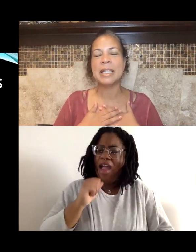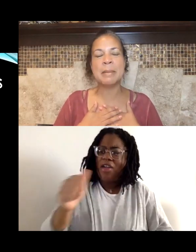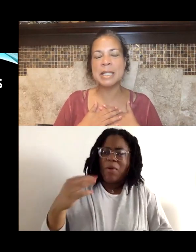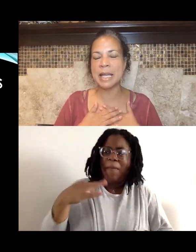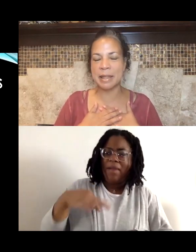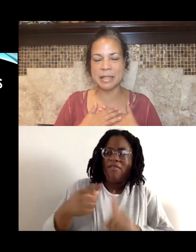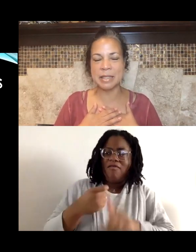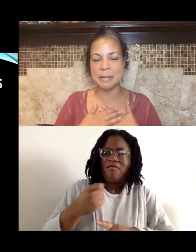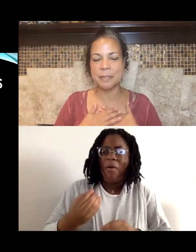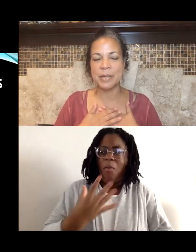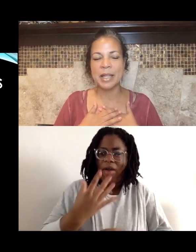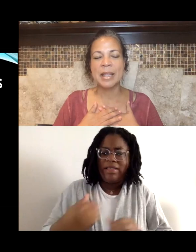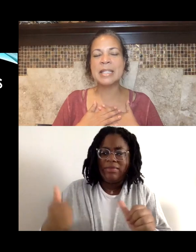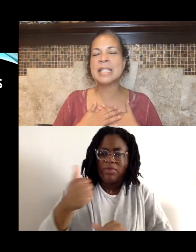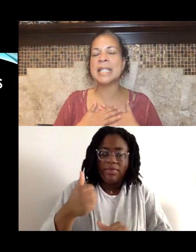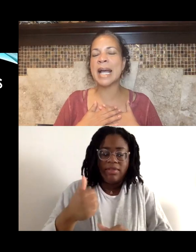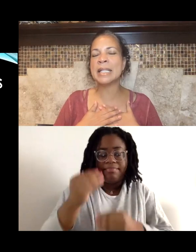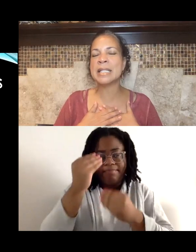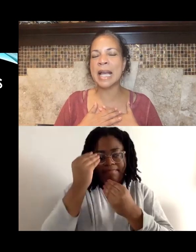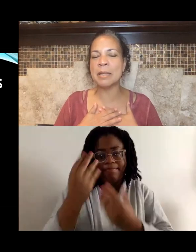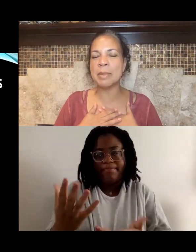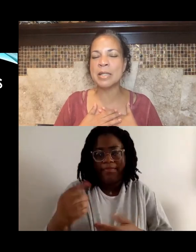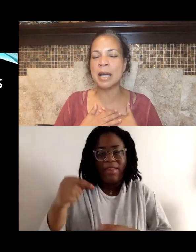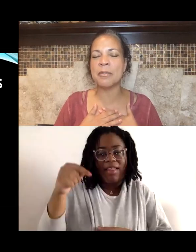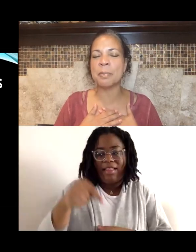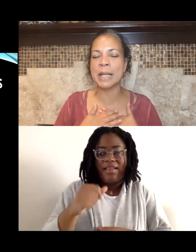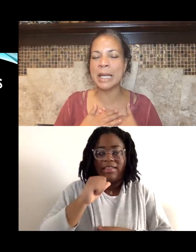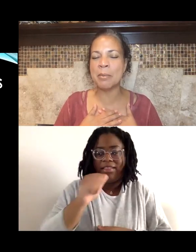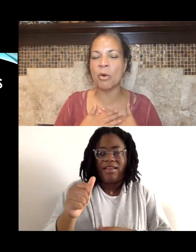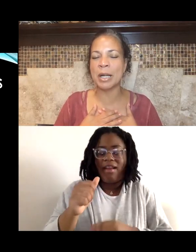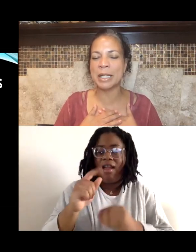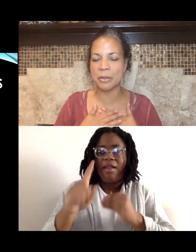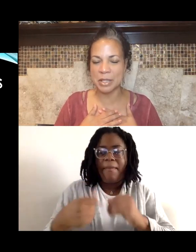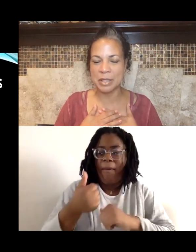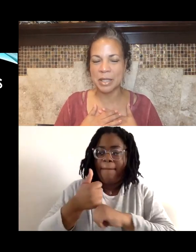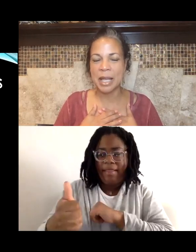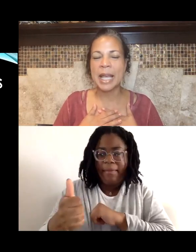Let me say this, this is not an assignment of blame or guilt.